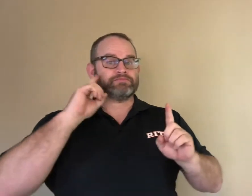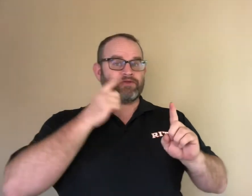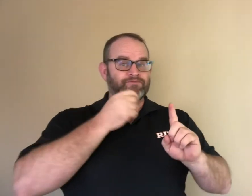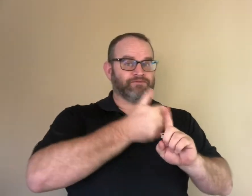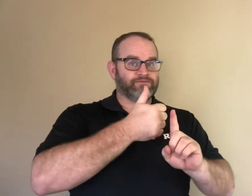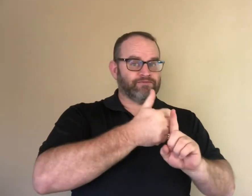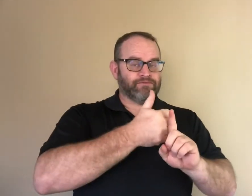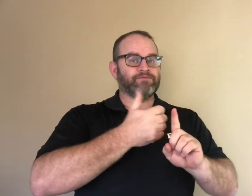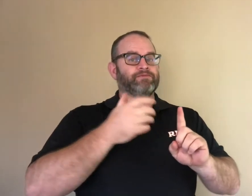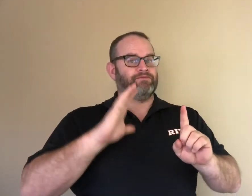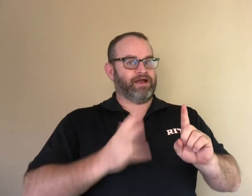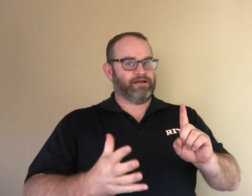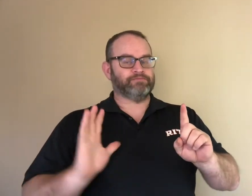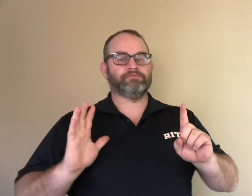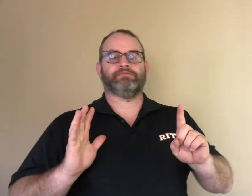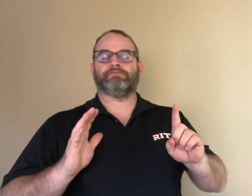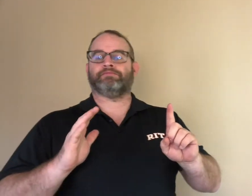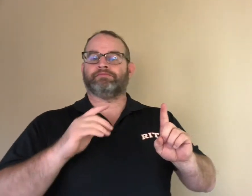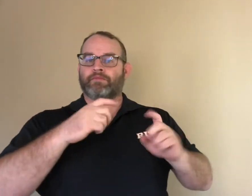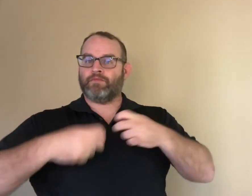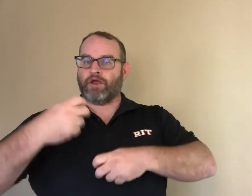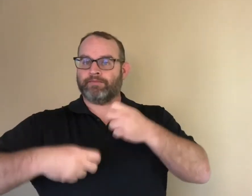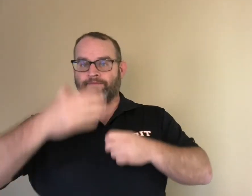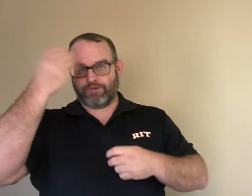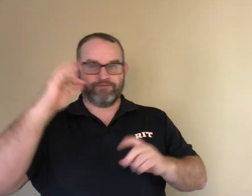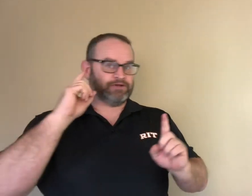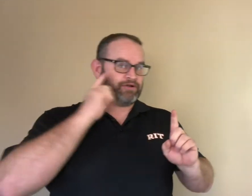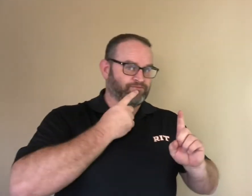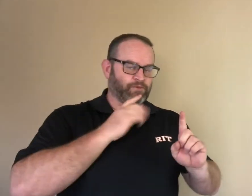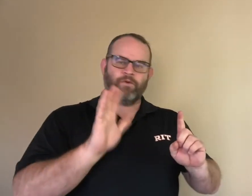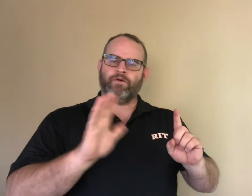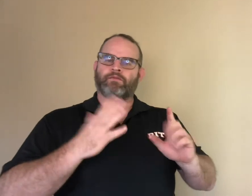We do not want to make deafness as a problem in a story. Being deaf is not the problem or a bad thing.